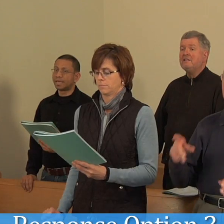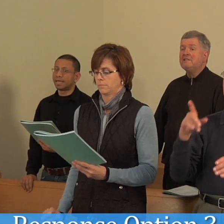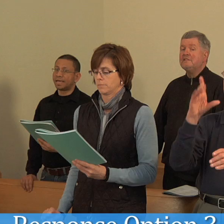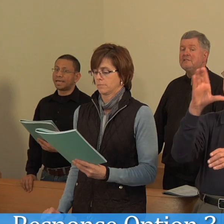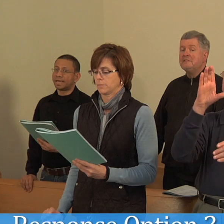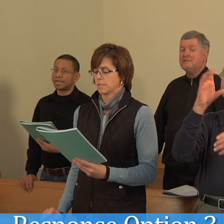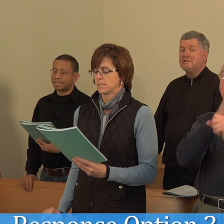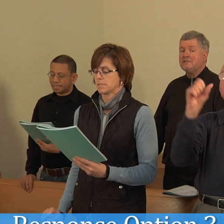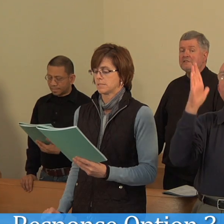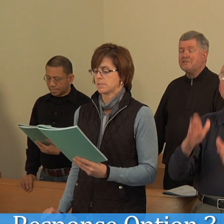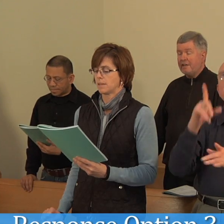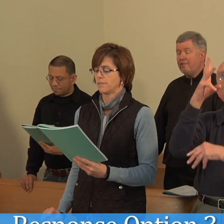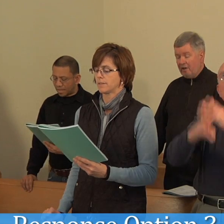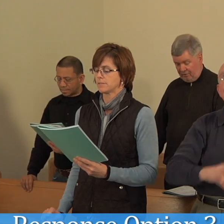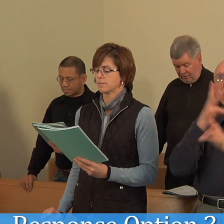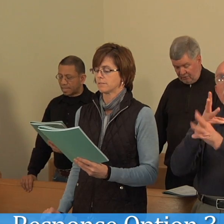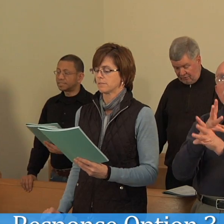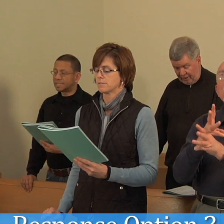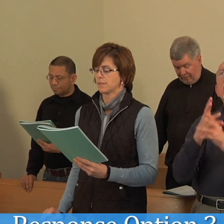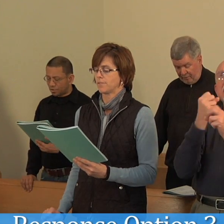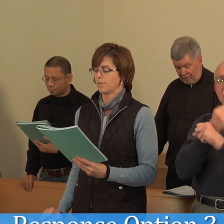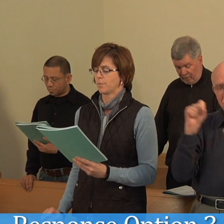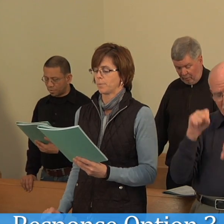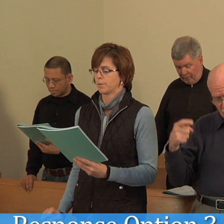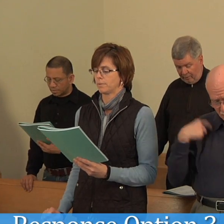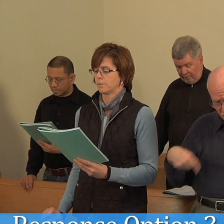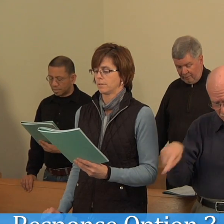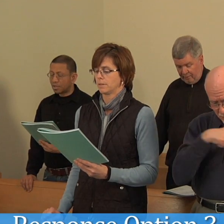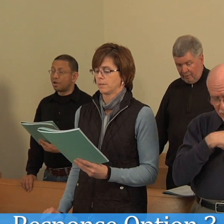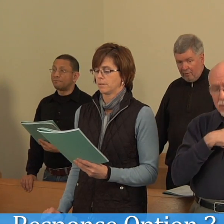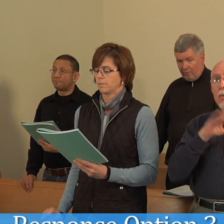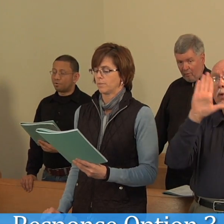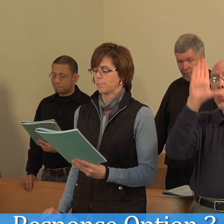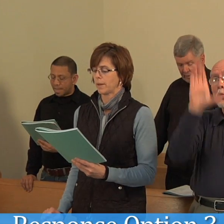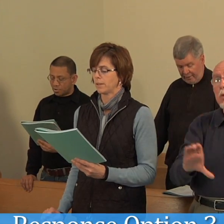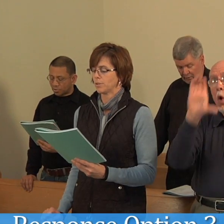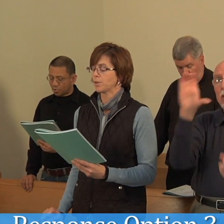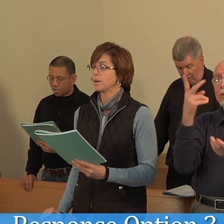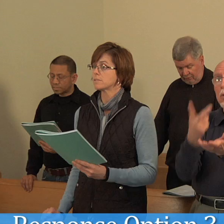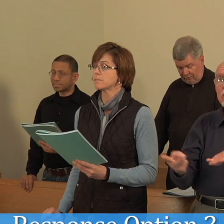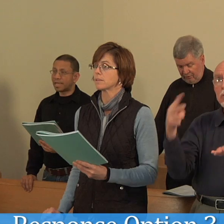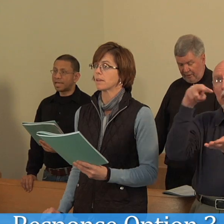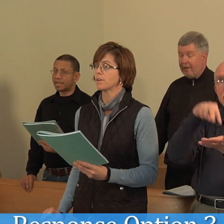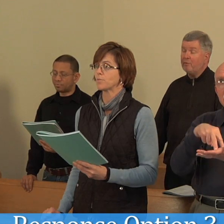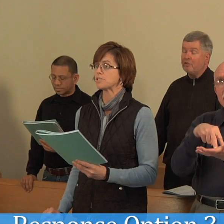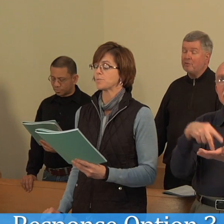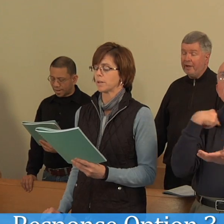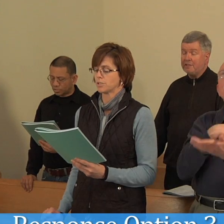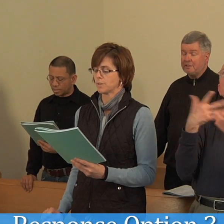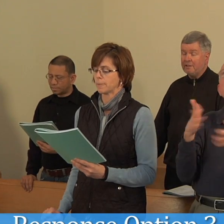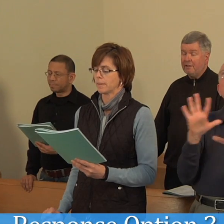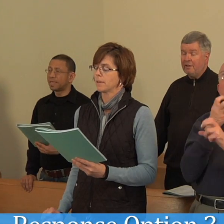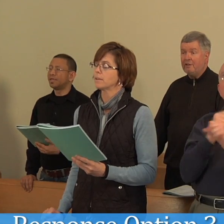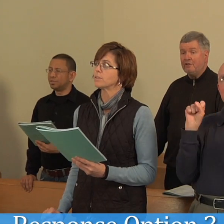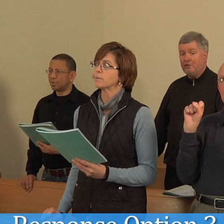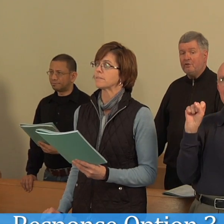come again.